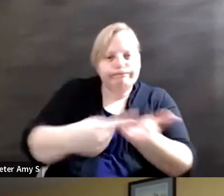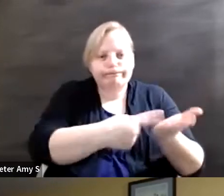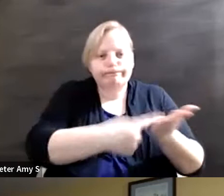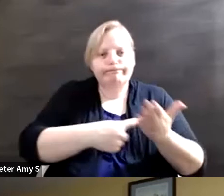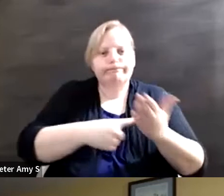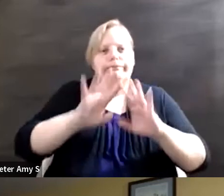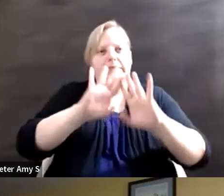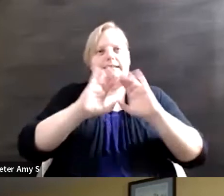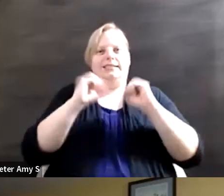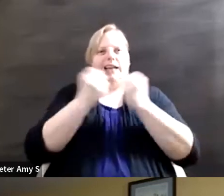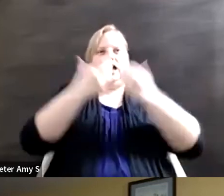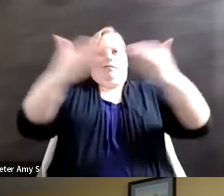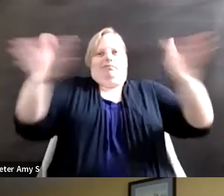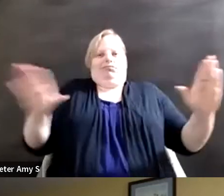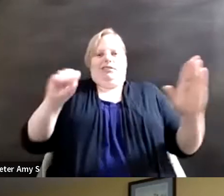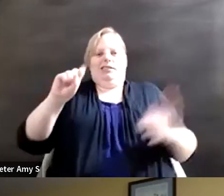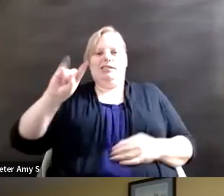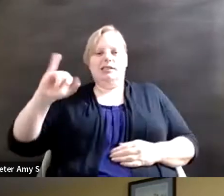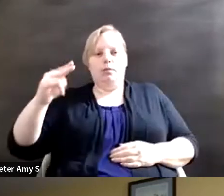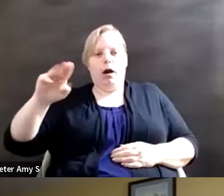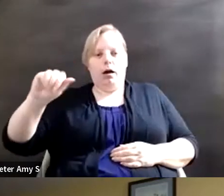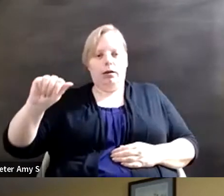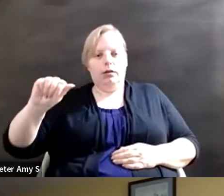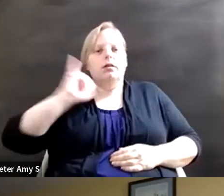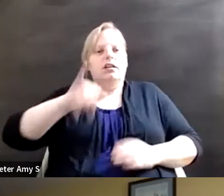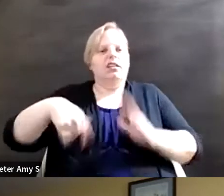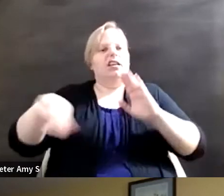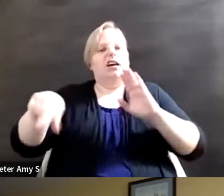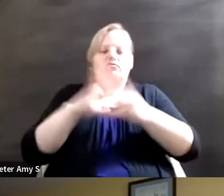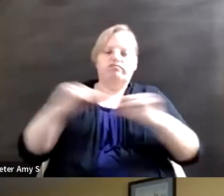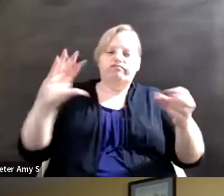right and this narrative that we've built around disability and there's been a lot of conversation